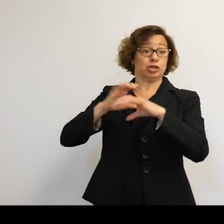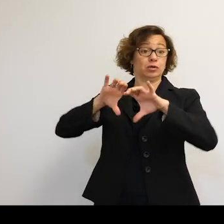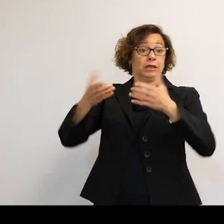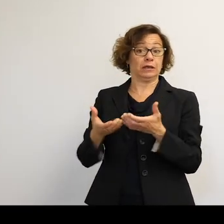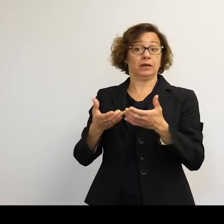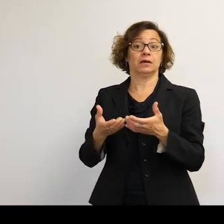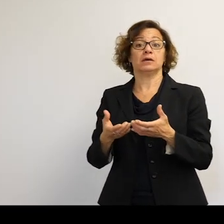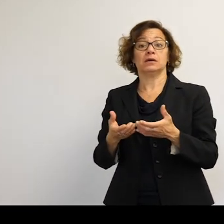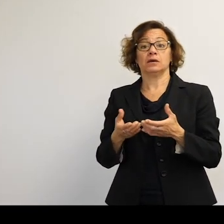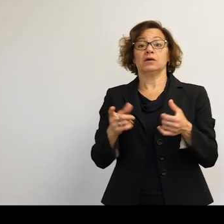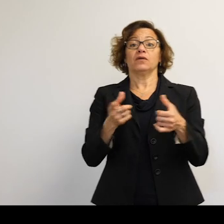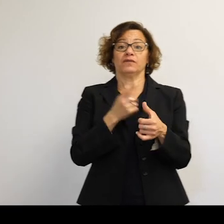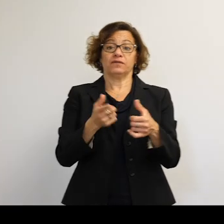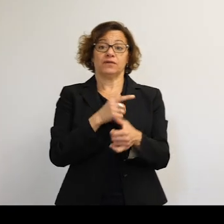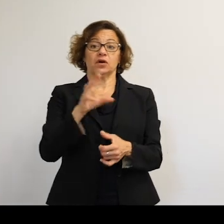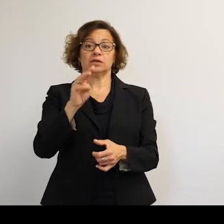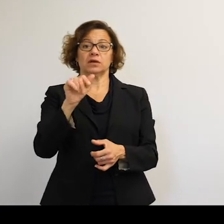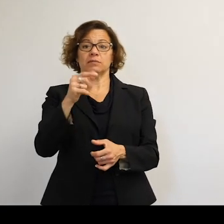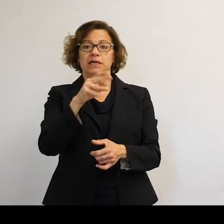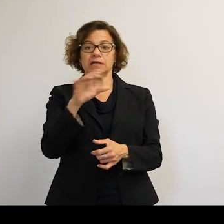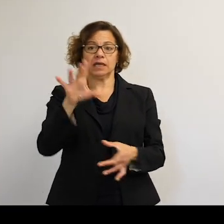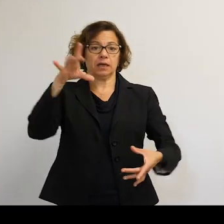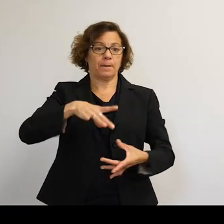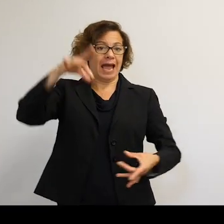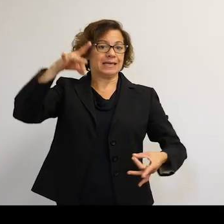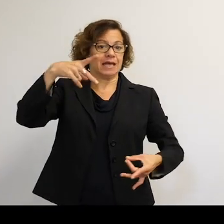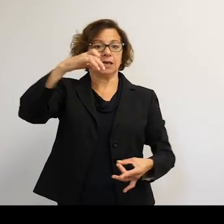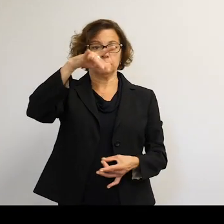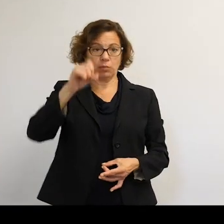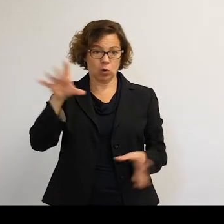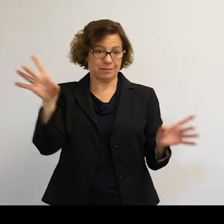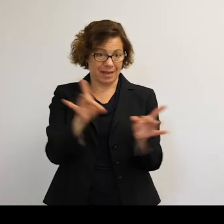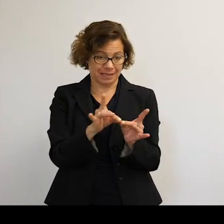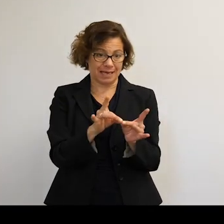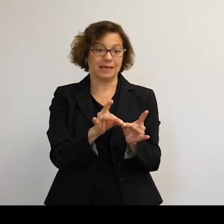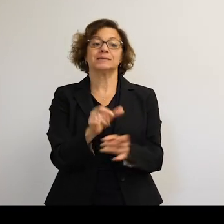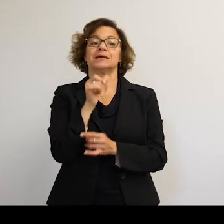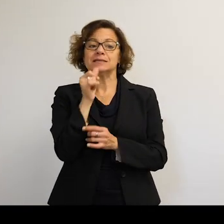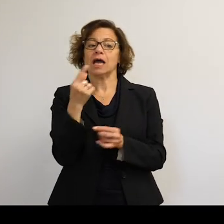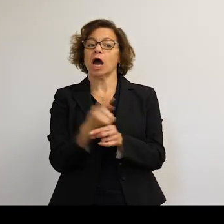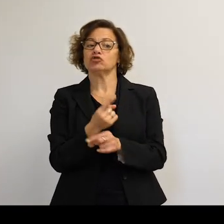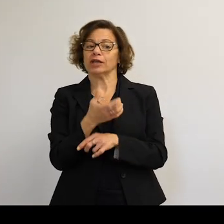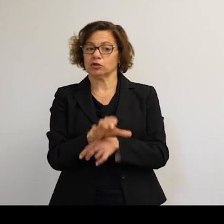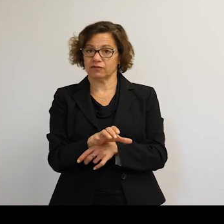So to your first question-- the magnetic poles. So we're talking about non-conservative forces. There's a hierarchy.